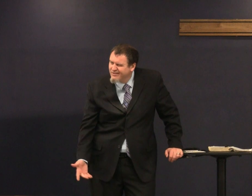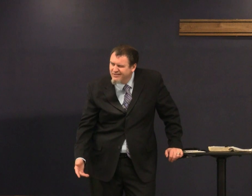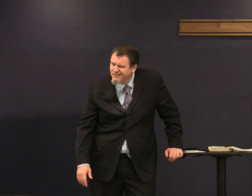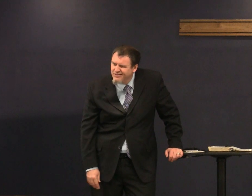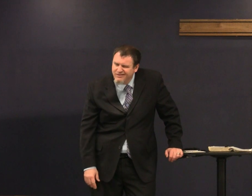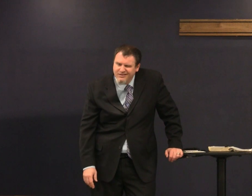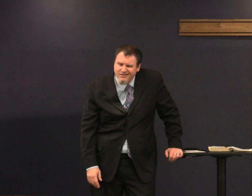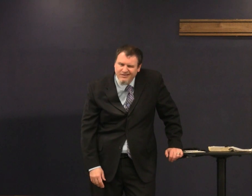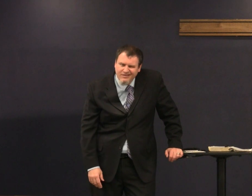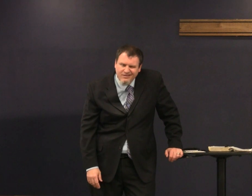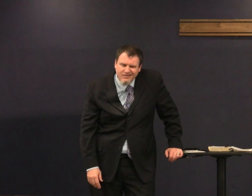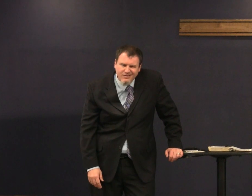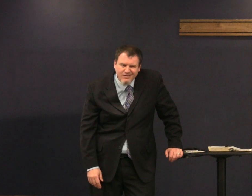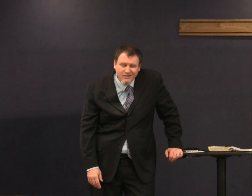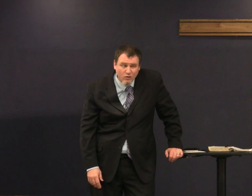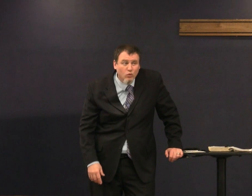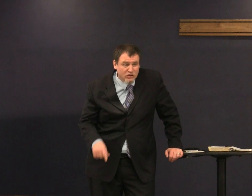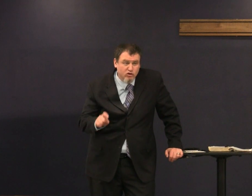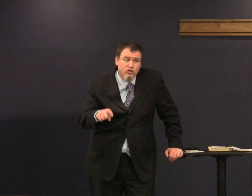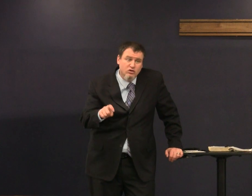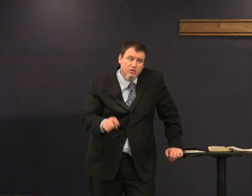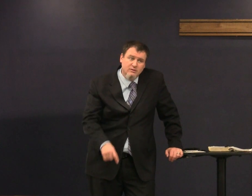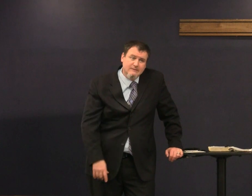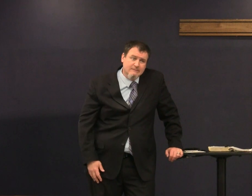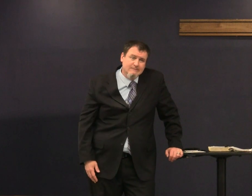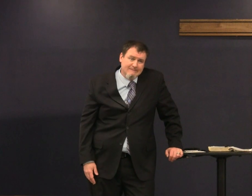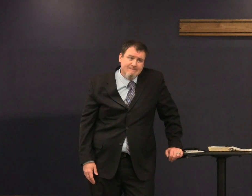we don't do that we should